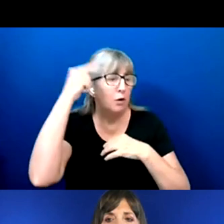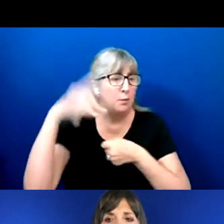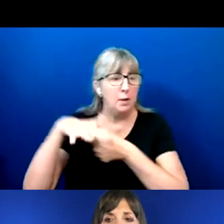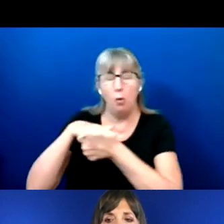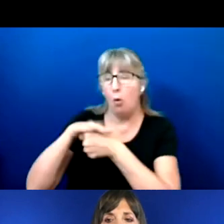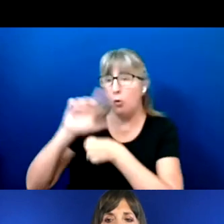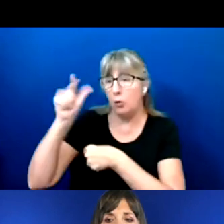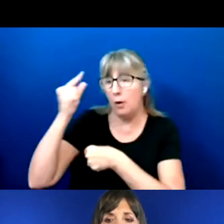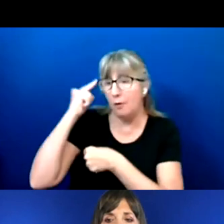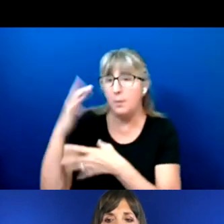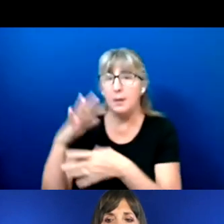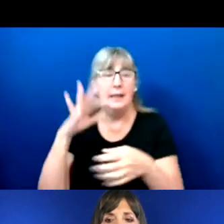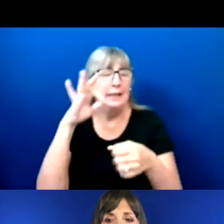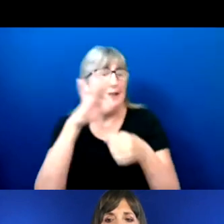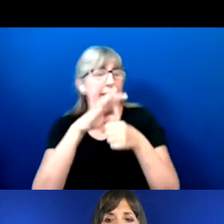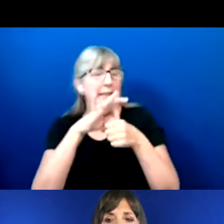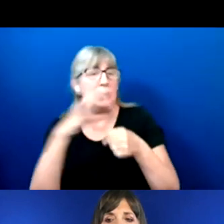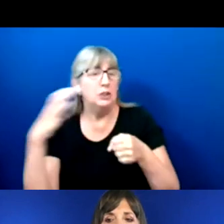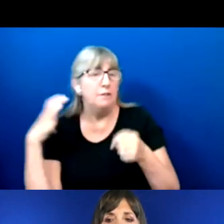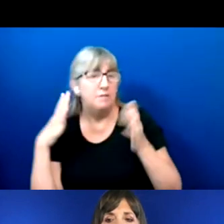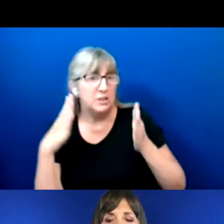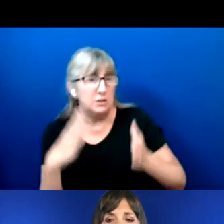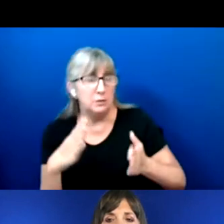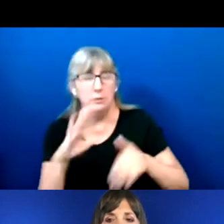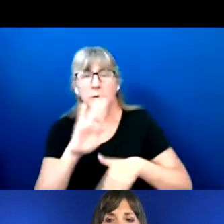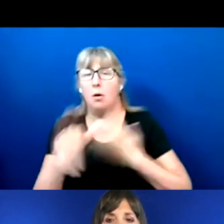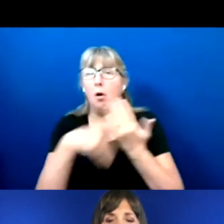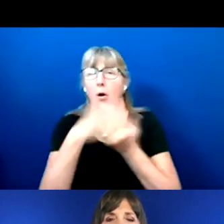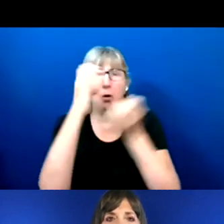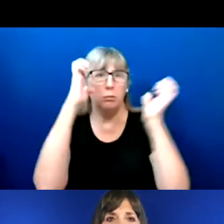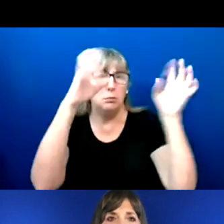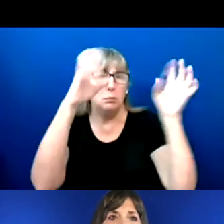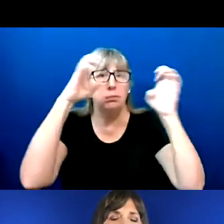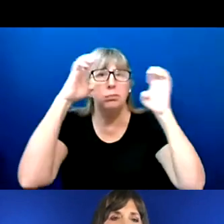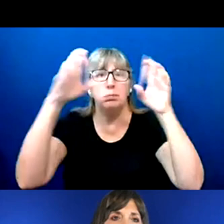election officials, all super-helpful to make sure people are aware of their rights.